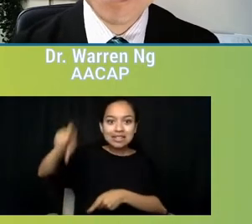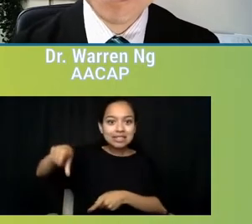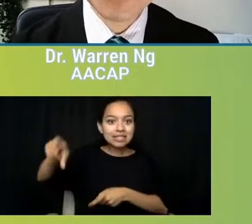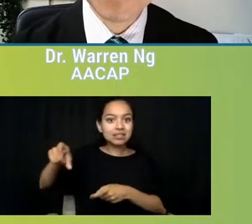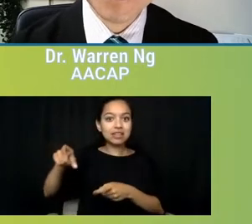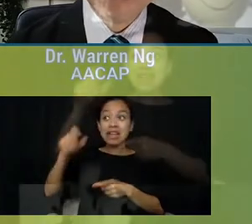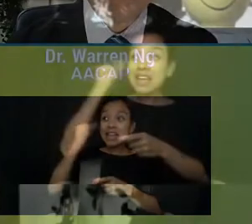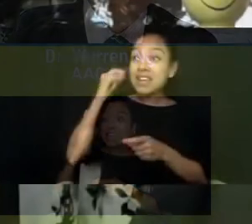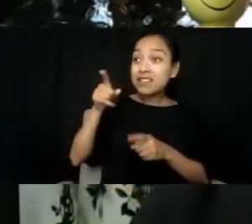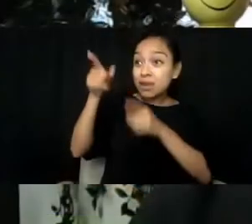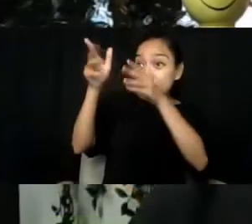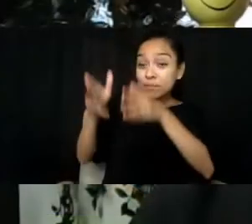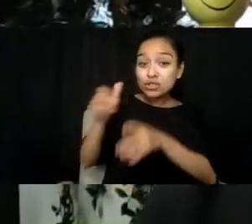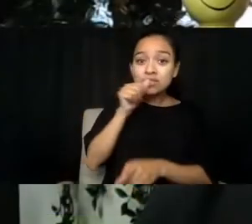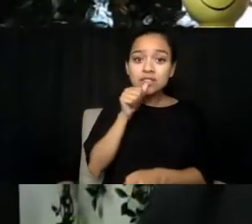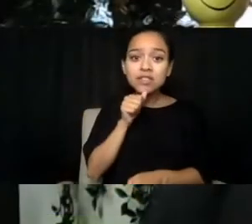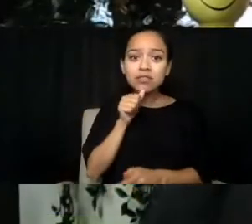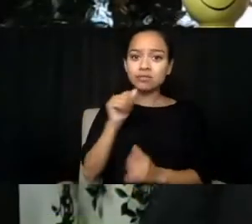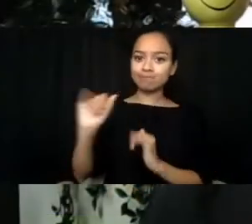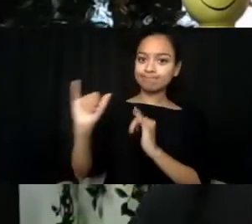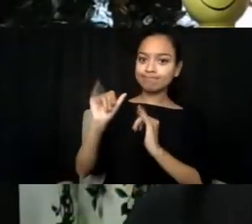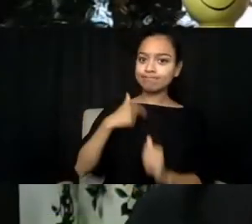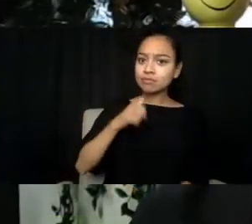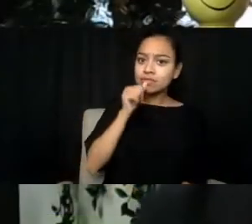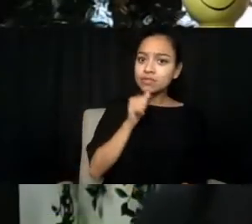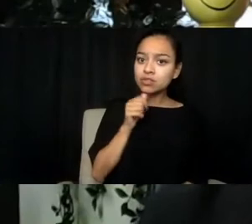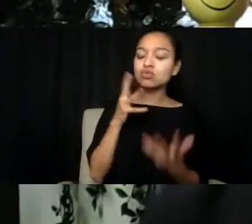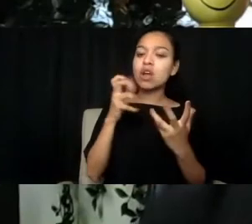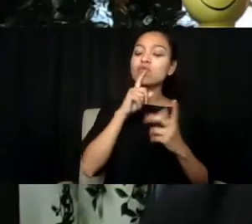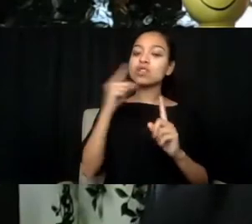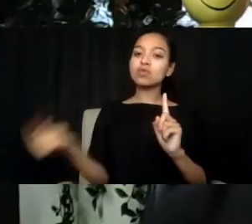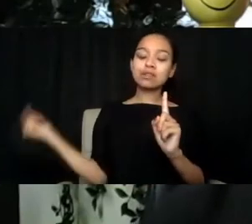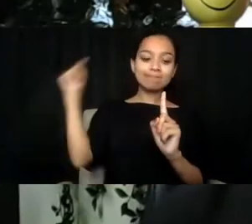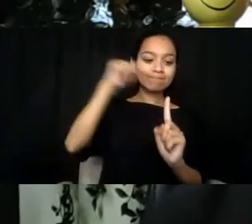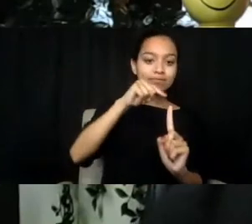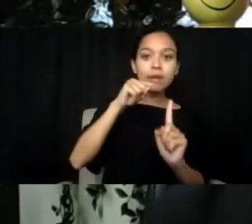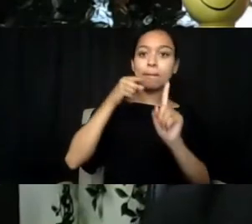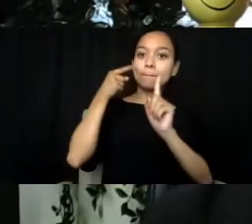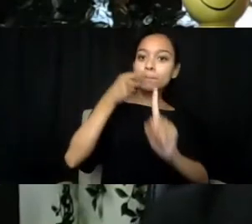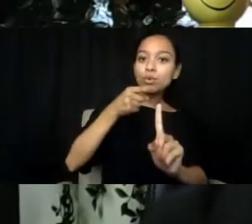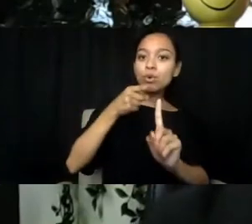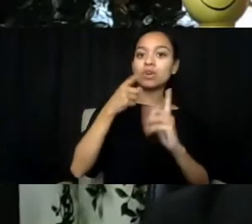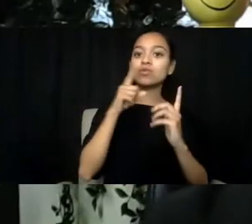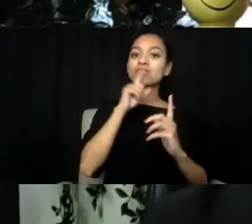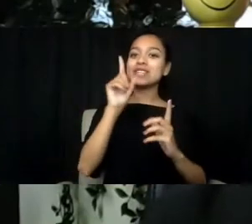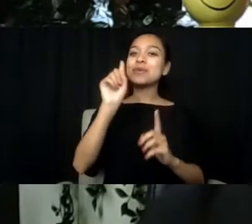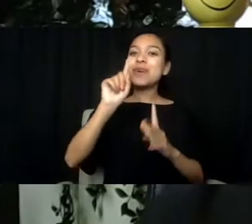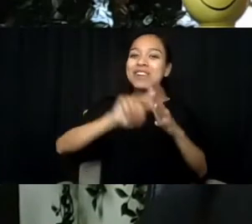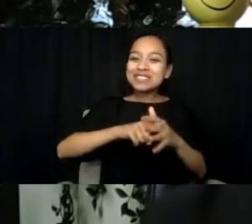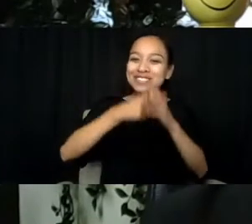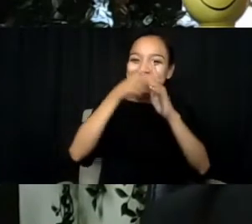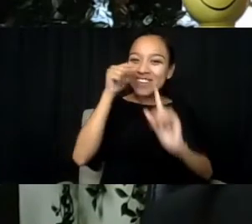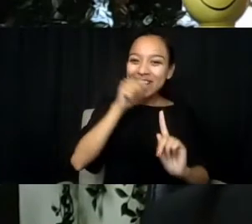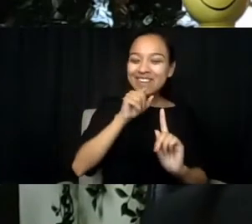So I think I want to bring this home to where it needs to be, which is really where it starts, because I think that that's where it is.